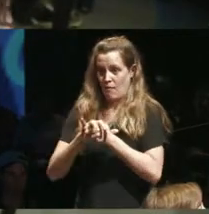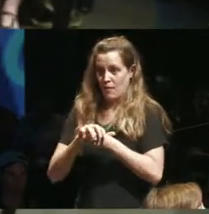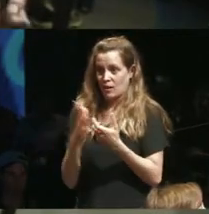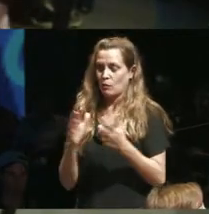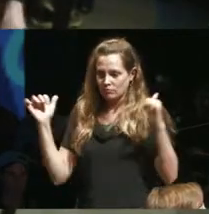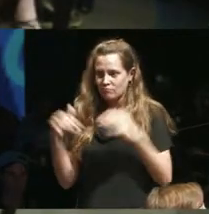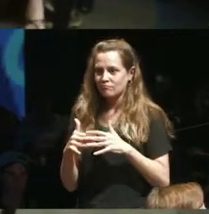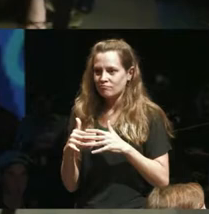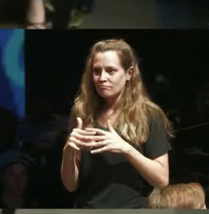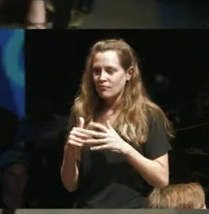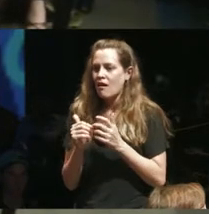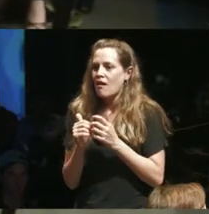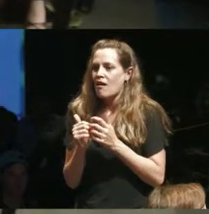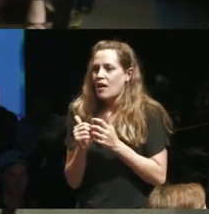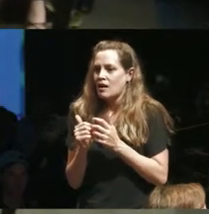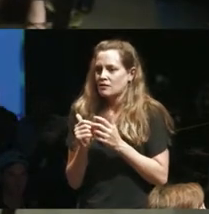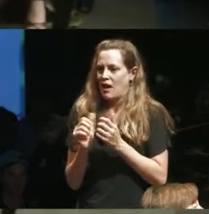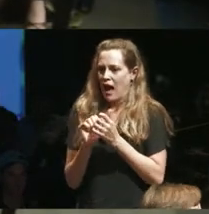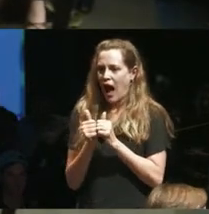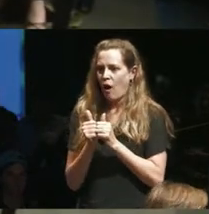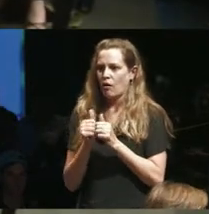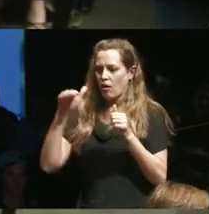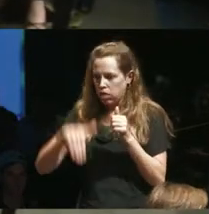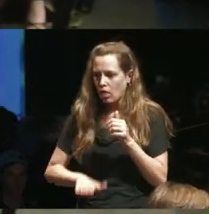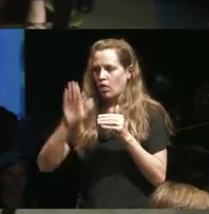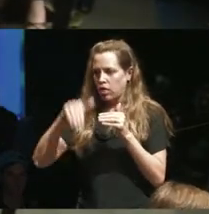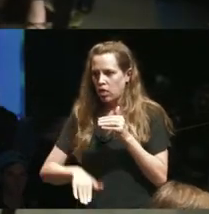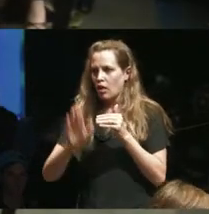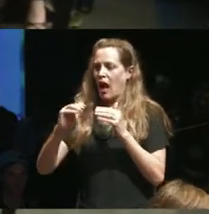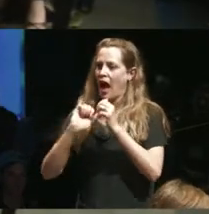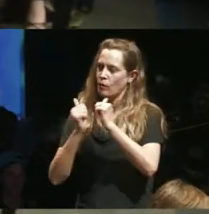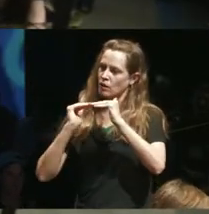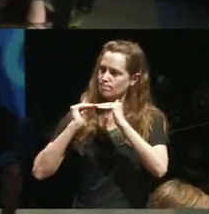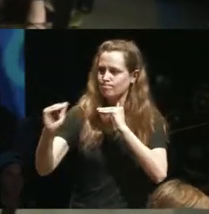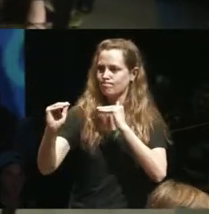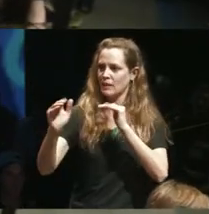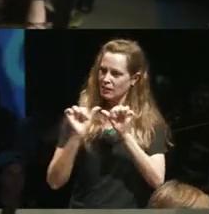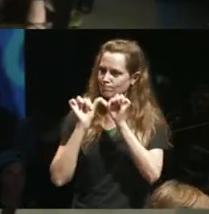how do we make things less precarious how do we make things permanent and how